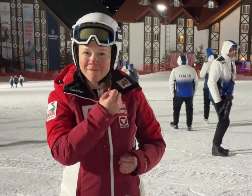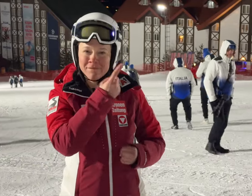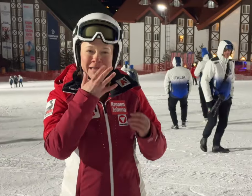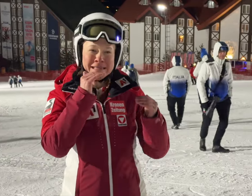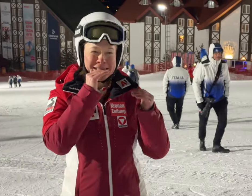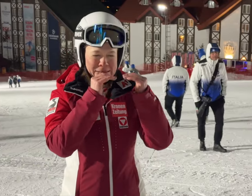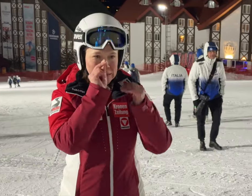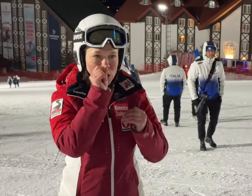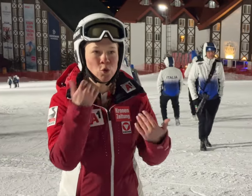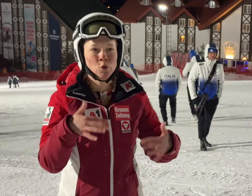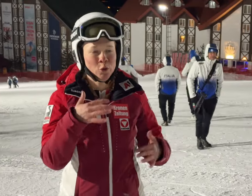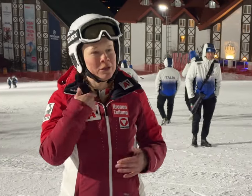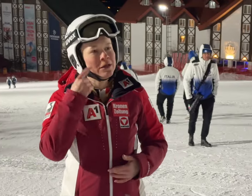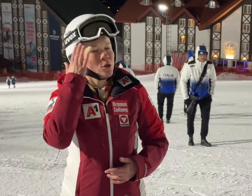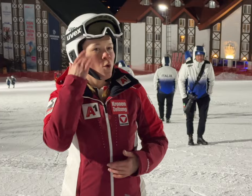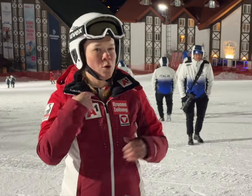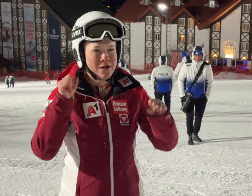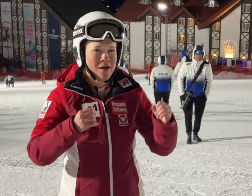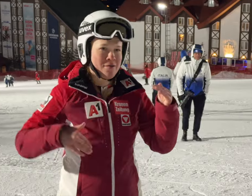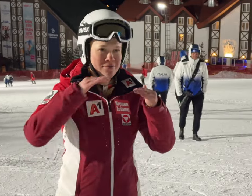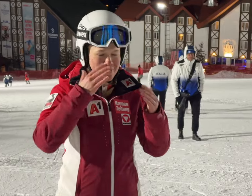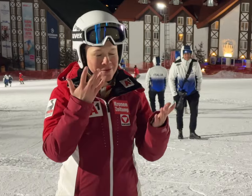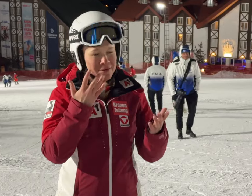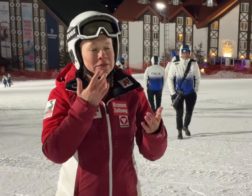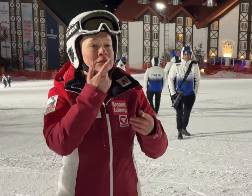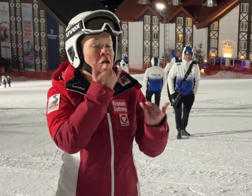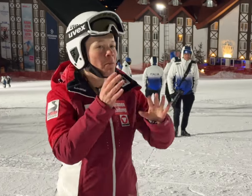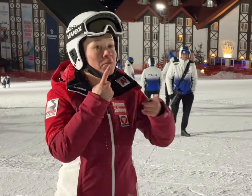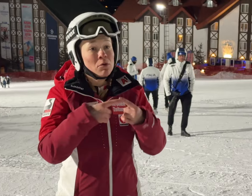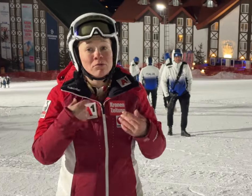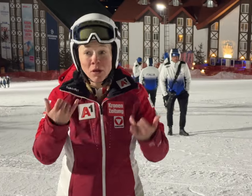was this close to beating her. And, now here with many new young athletes,